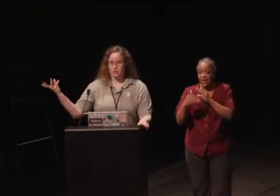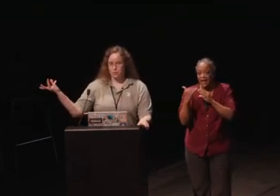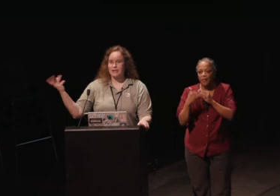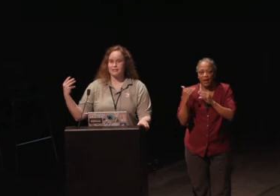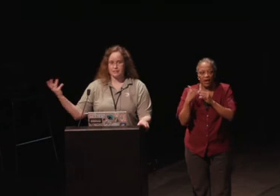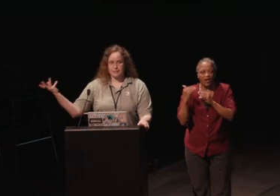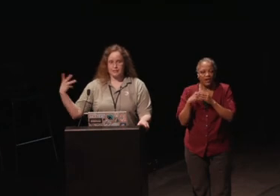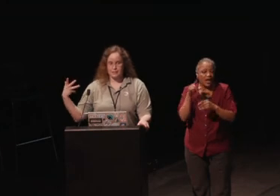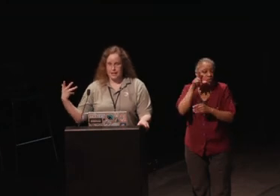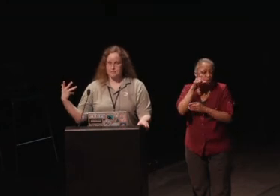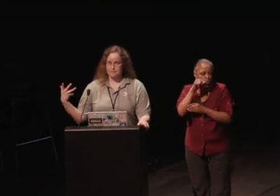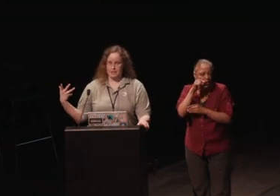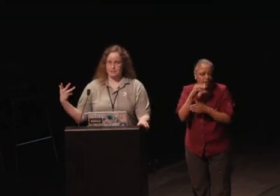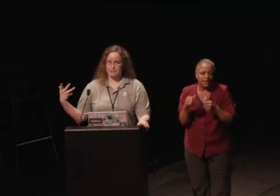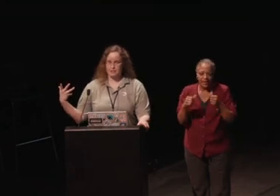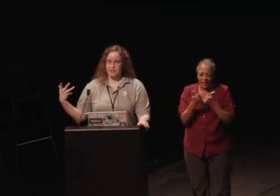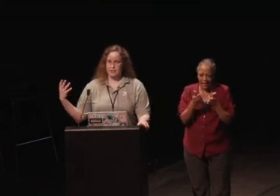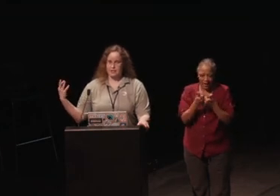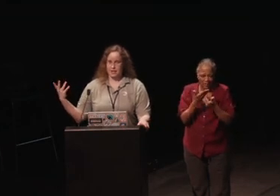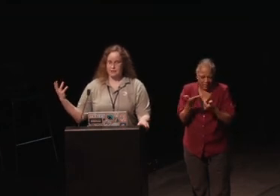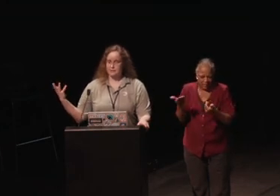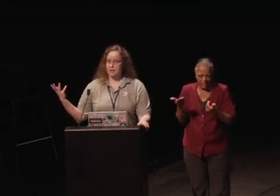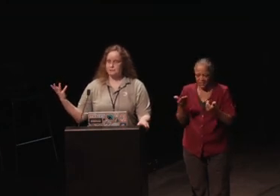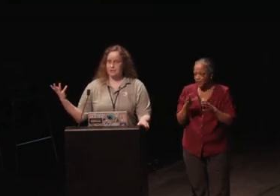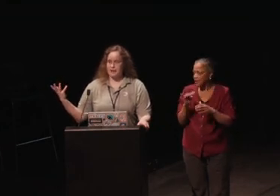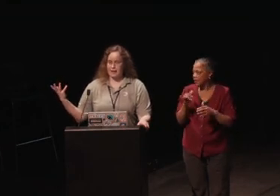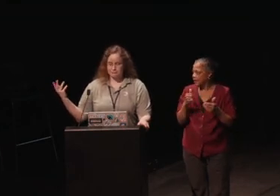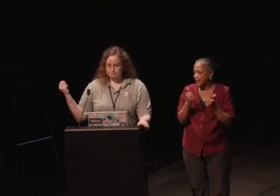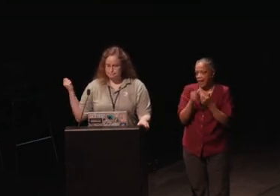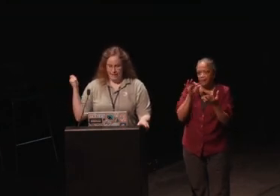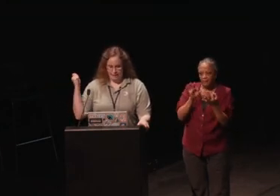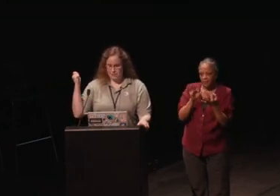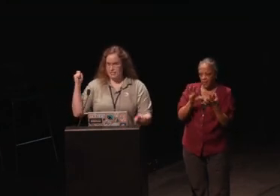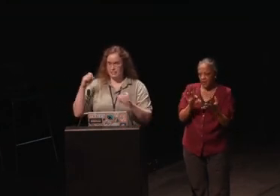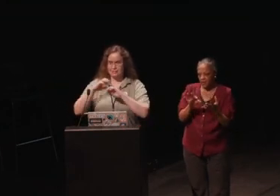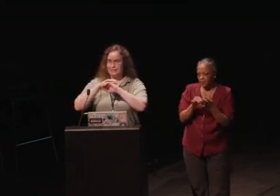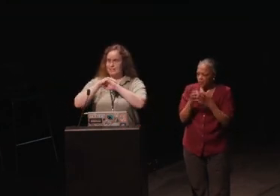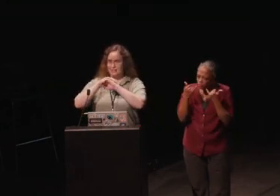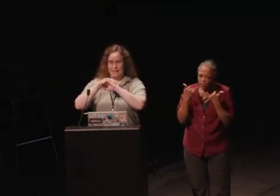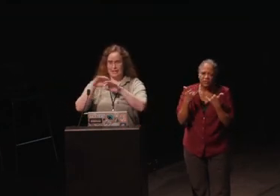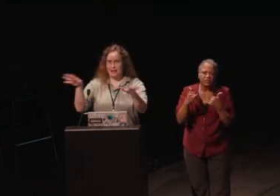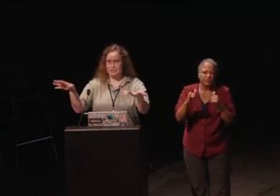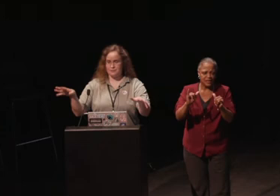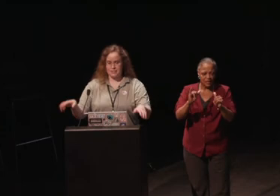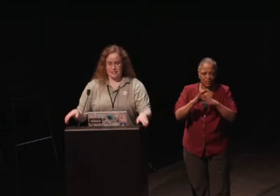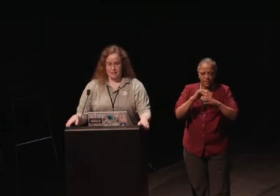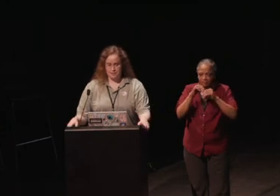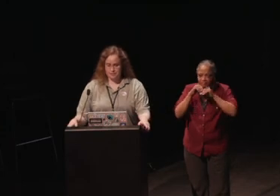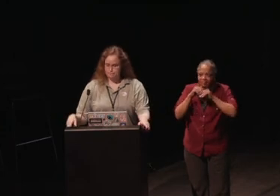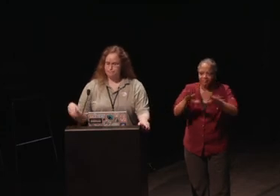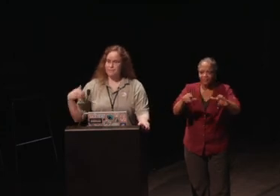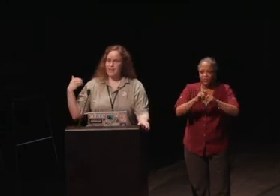tweeted game things like game feedback, and I was still sending it out to different teams.